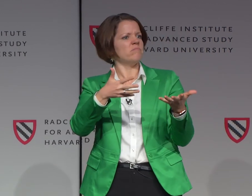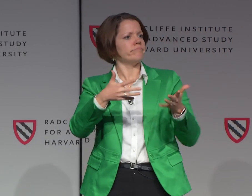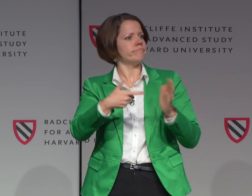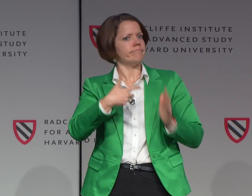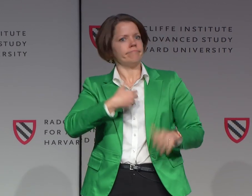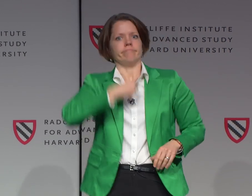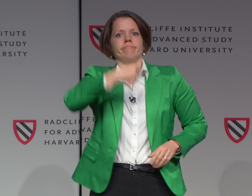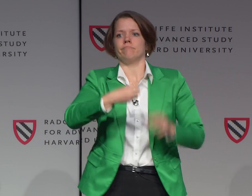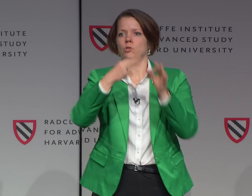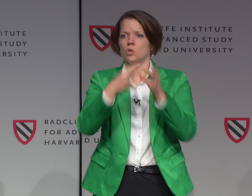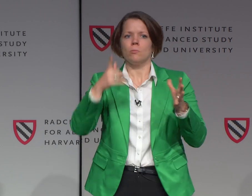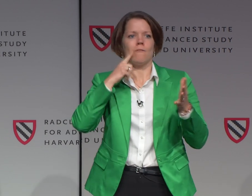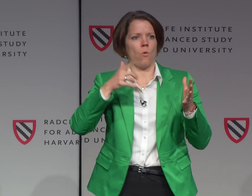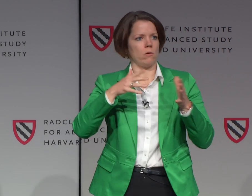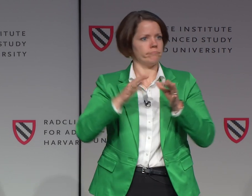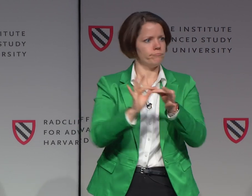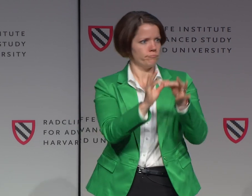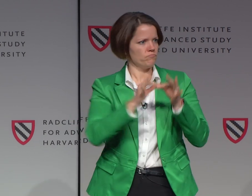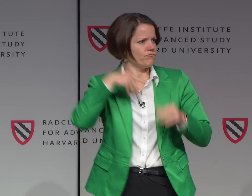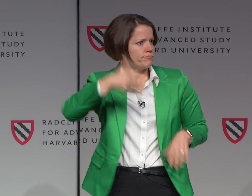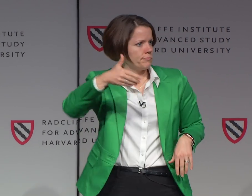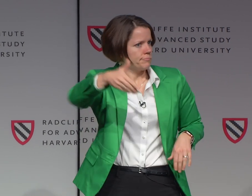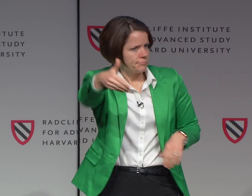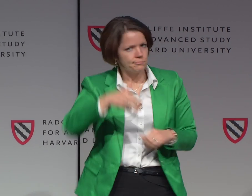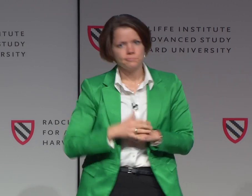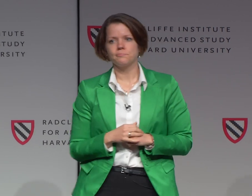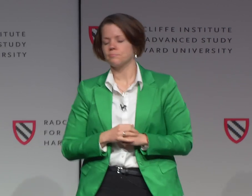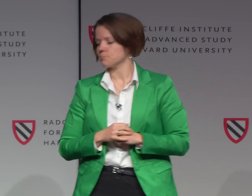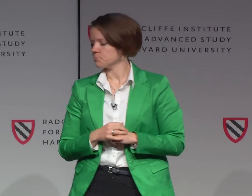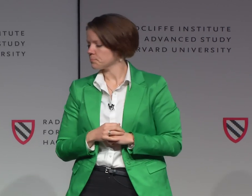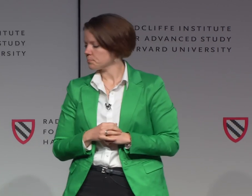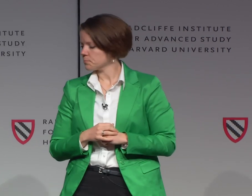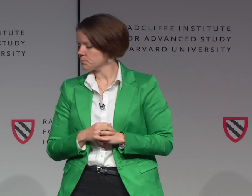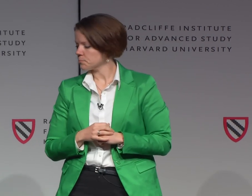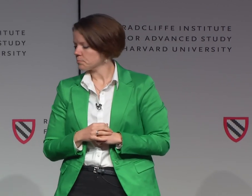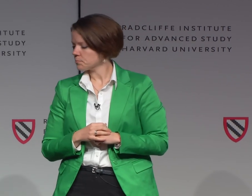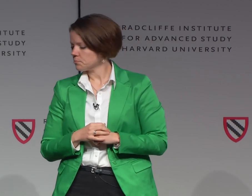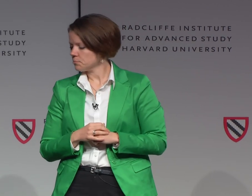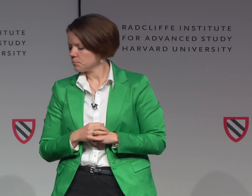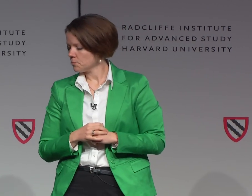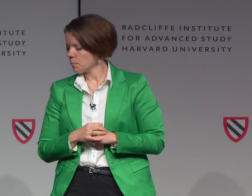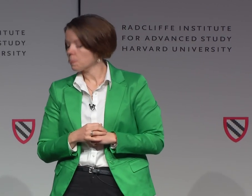But again, that language that they're using is American Sign Language. But to interact in the world, they